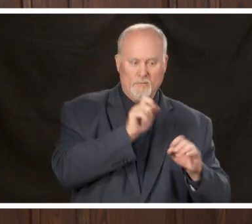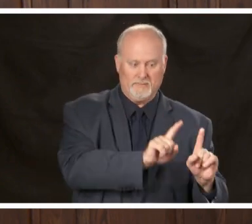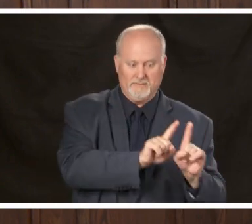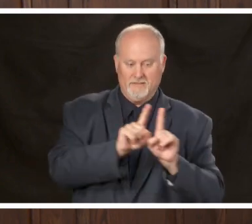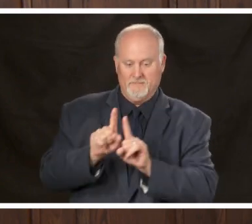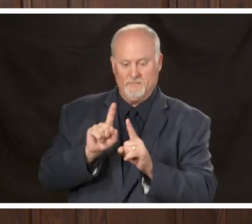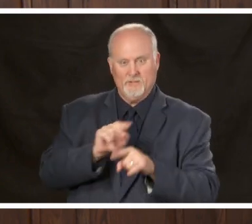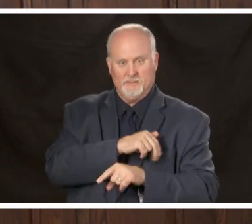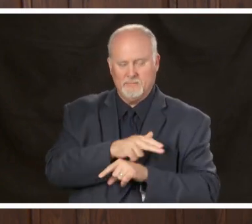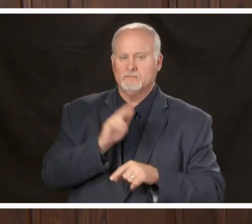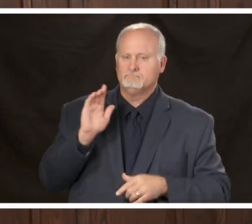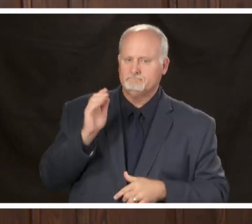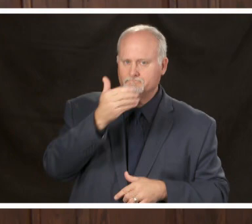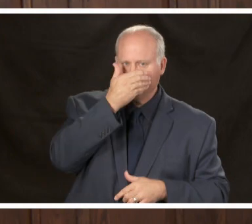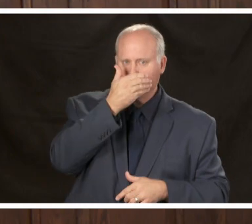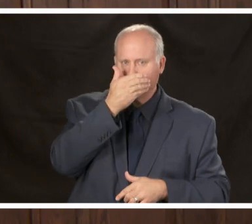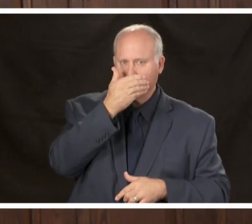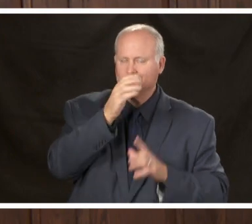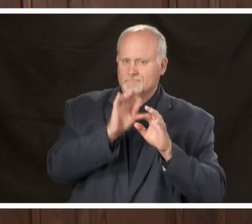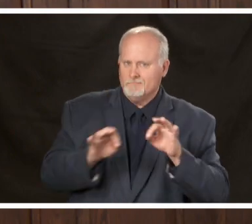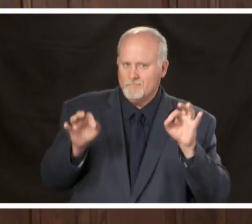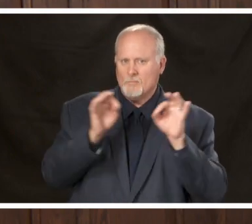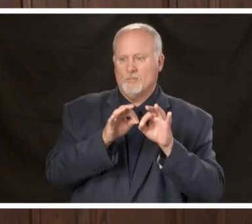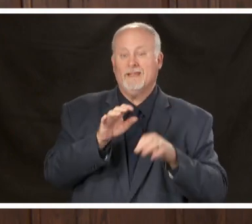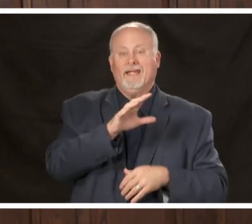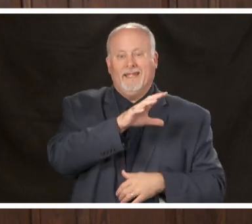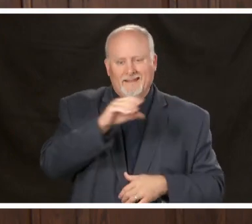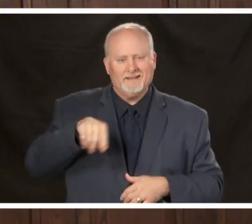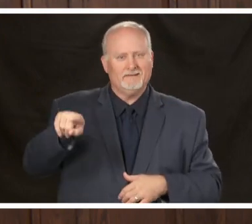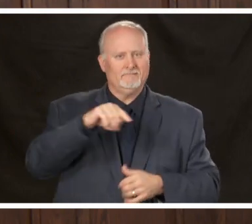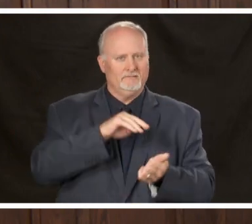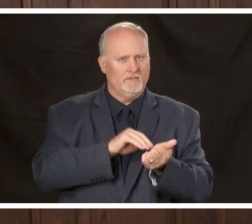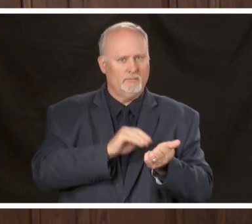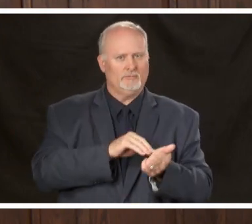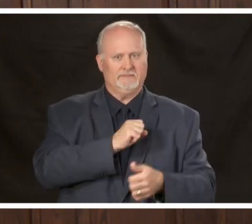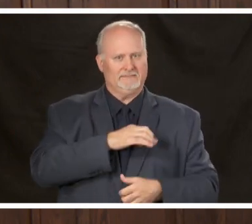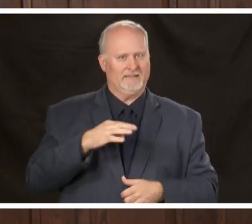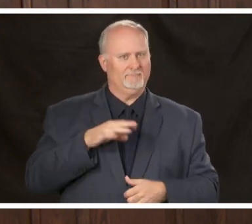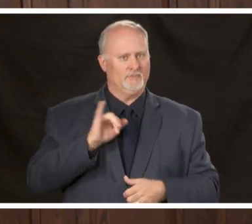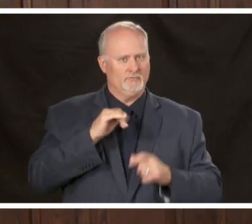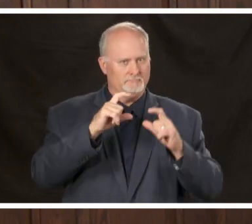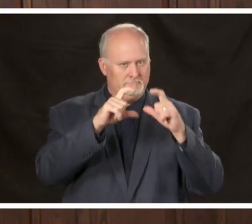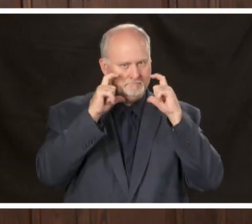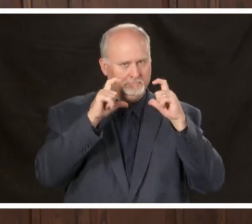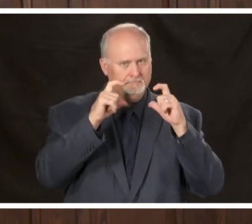but we're also having our providers and staff members do the same thing when you